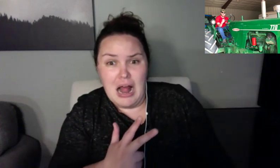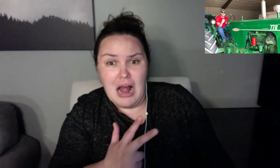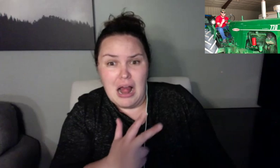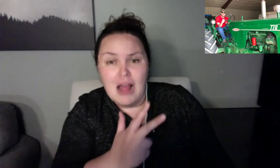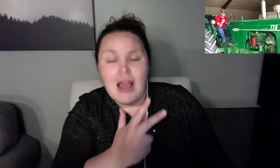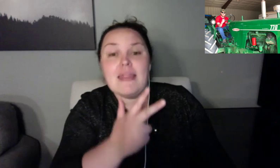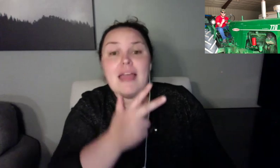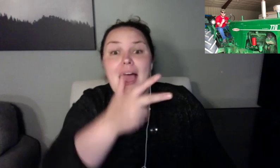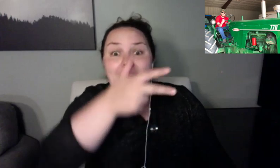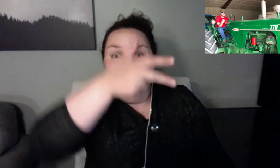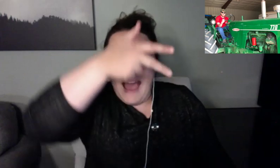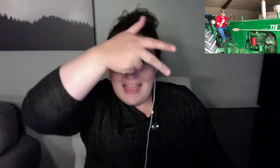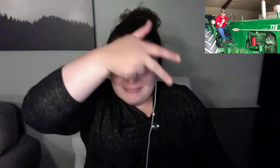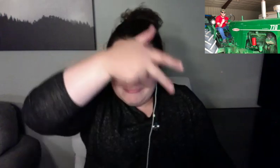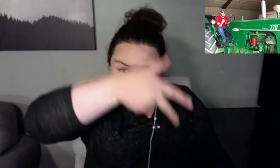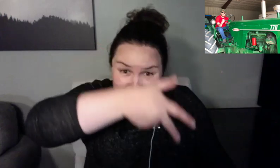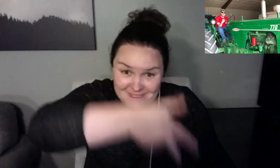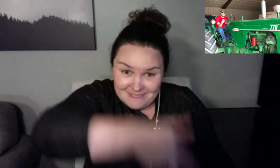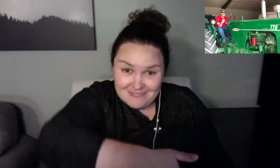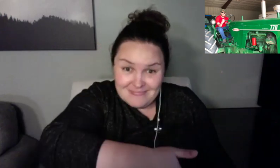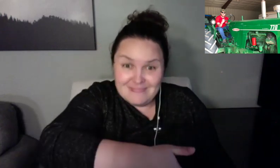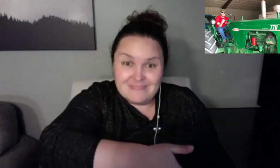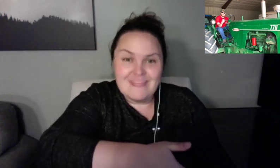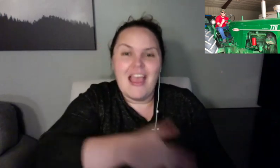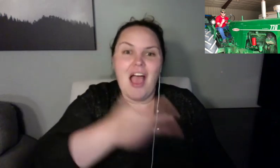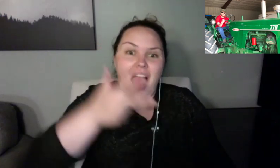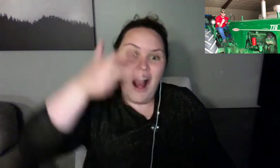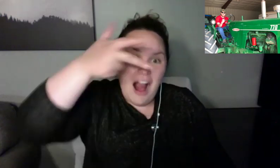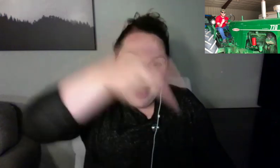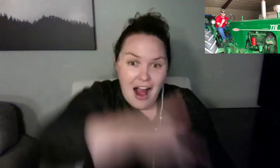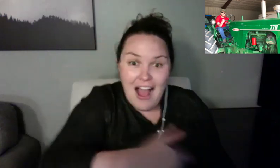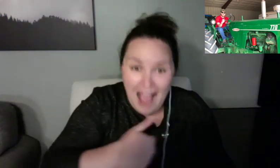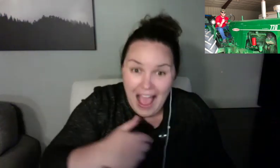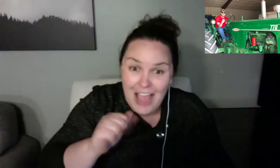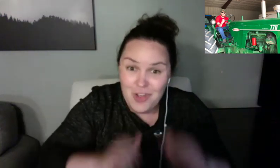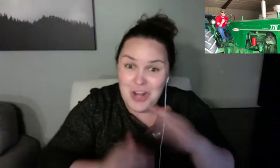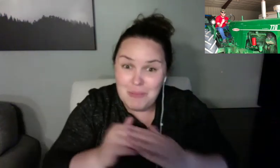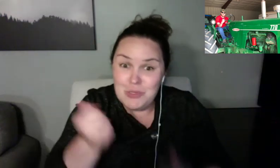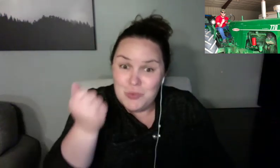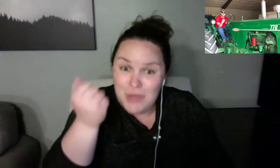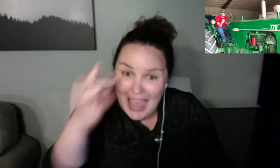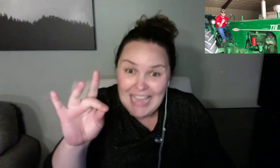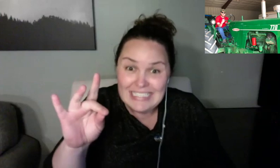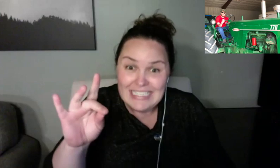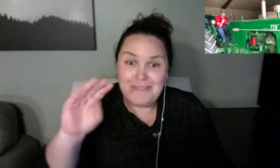But I couldn't figure the song. Then I just decided, whatever, I'll just draw